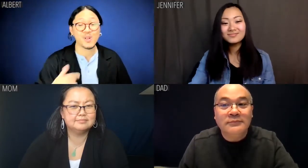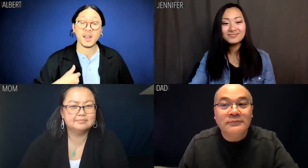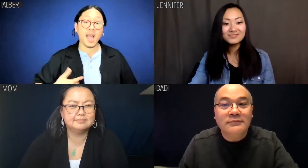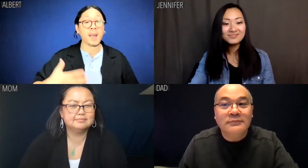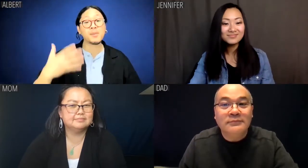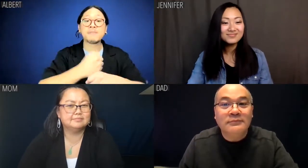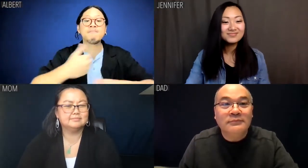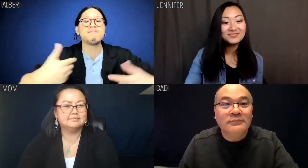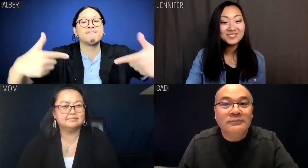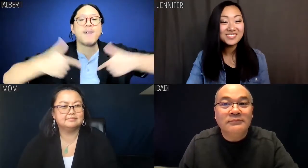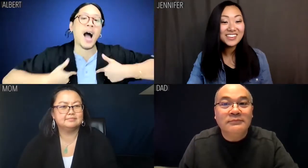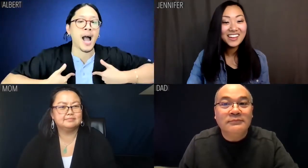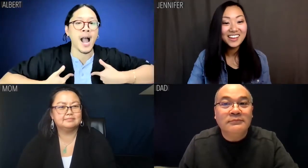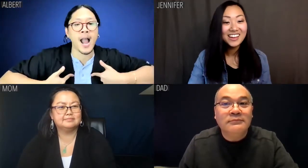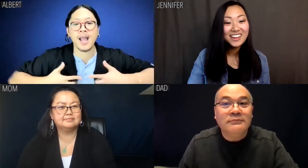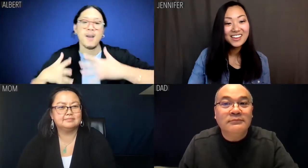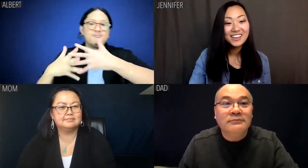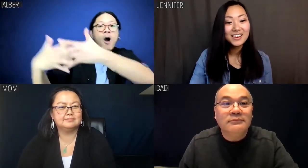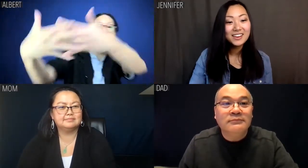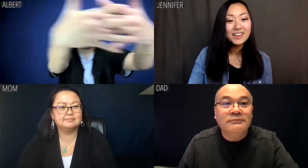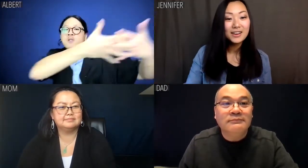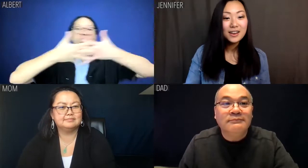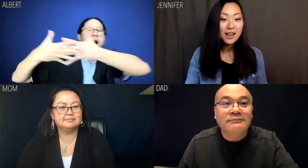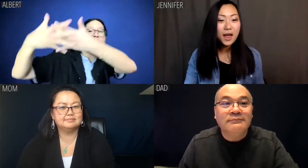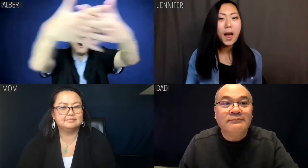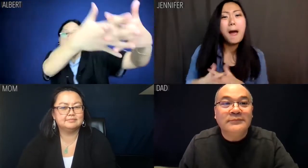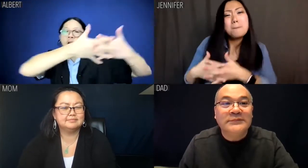Albert: I'm gonna get mine. Amurca!